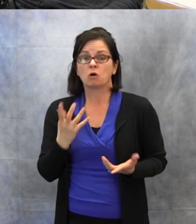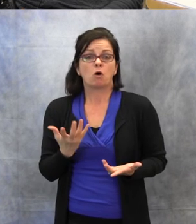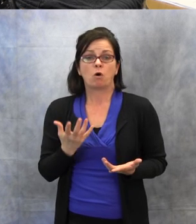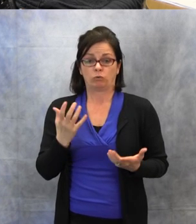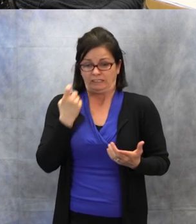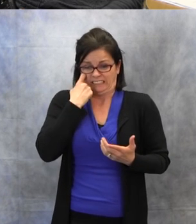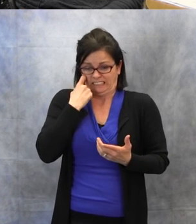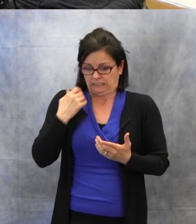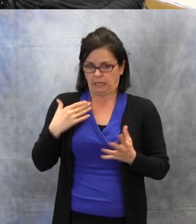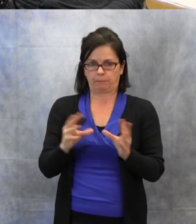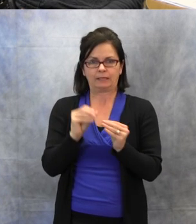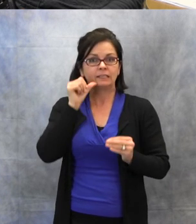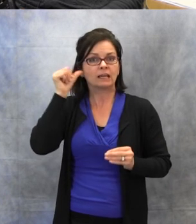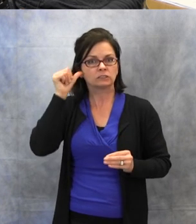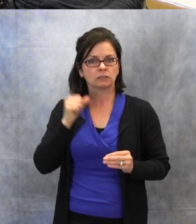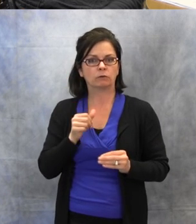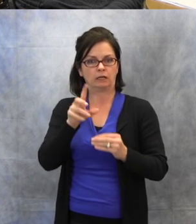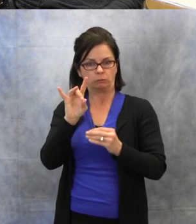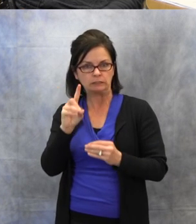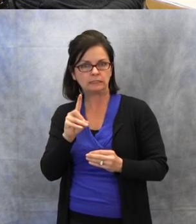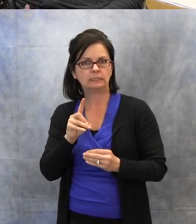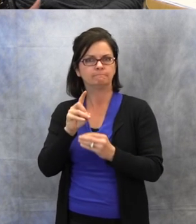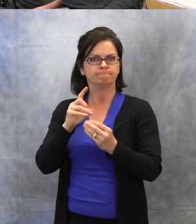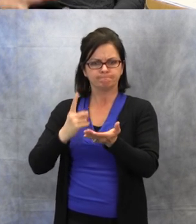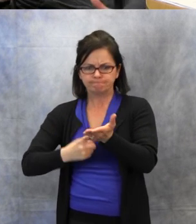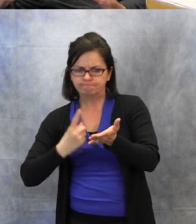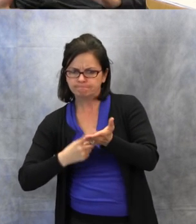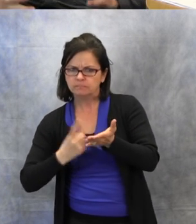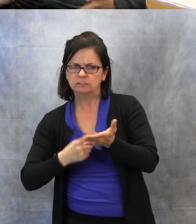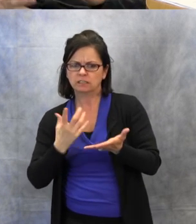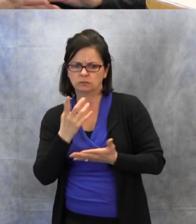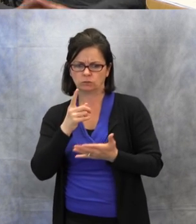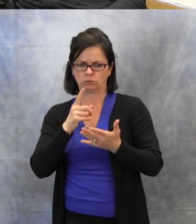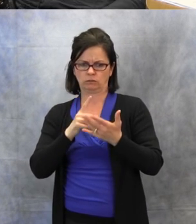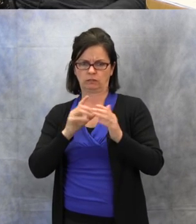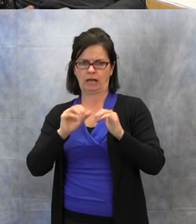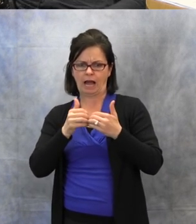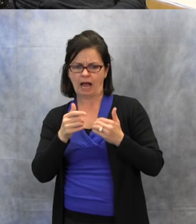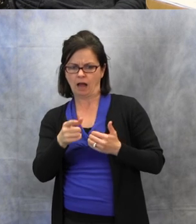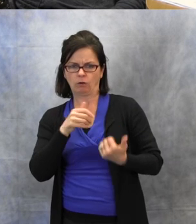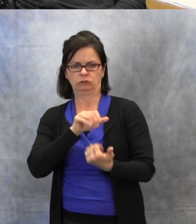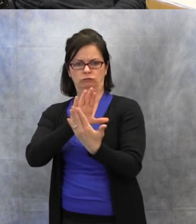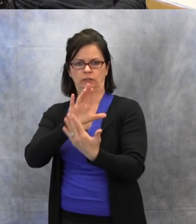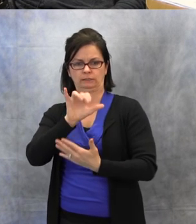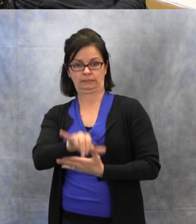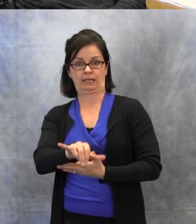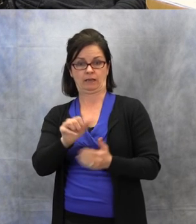just yesterday, talking about, you know what, how we're going to address this with the student.